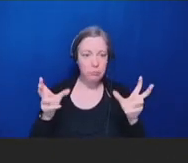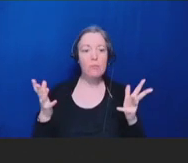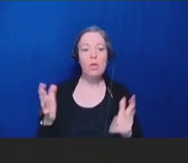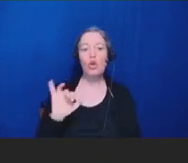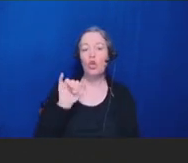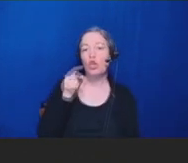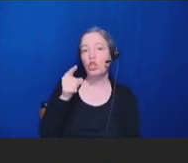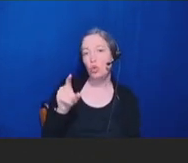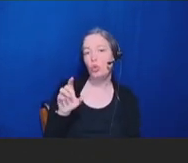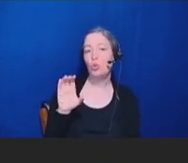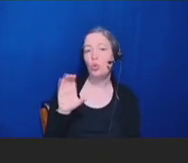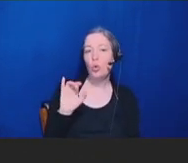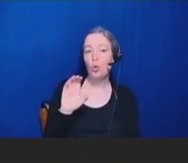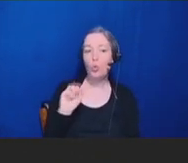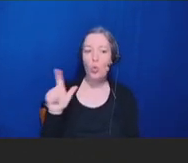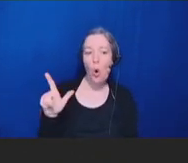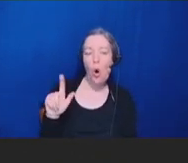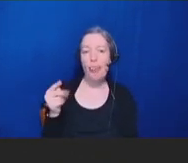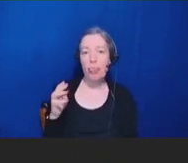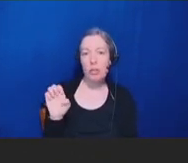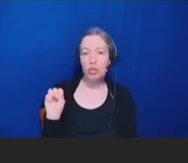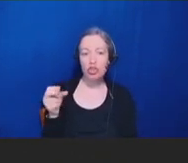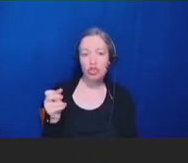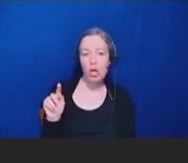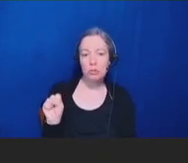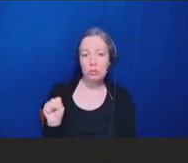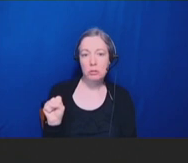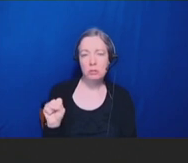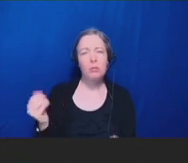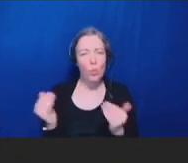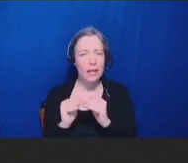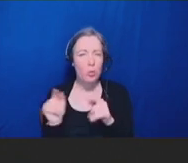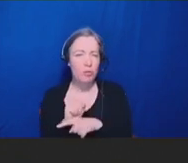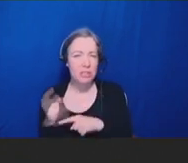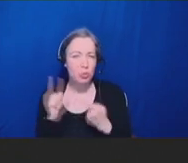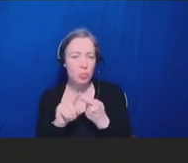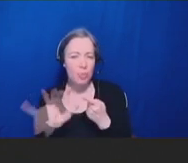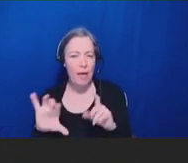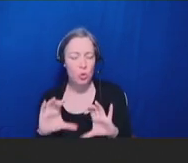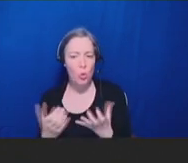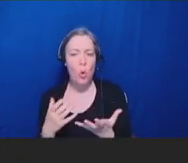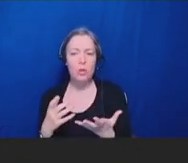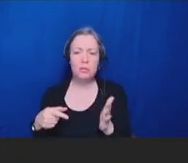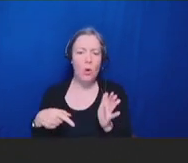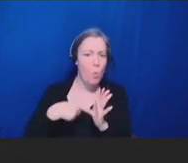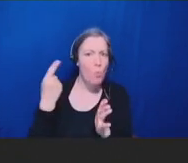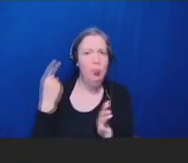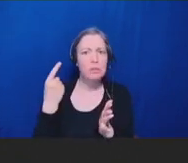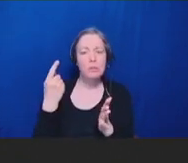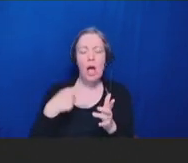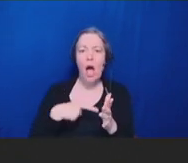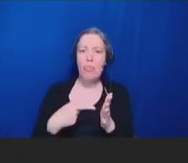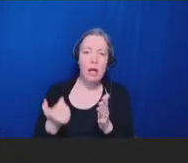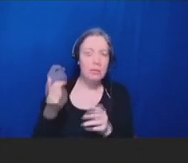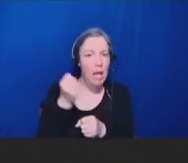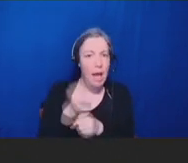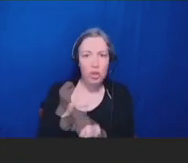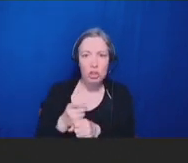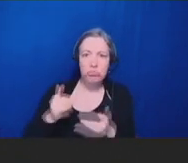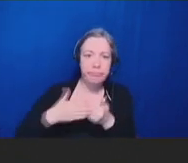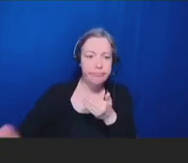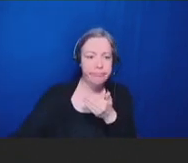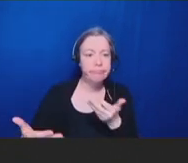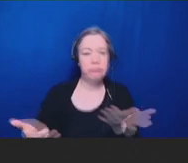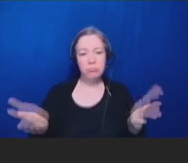Twenty-eight, health systems, medical directors, and practice managers should encourage, track,